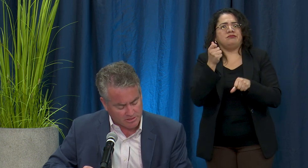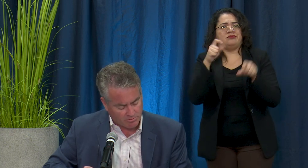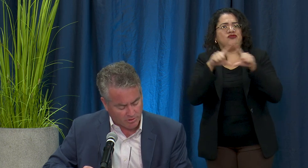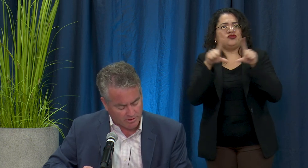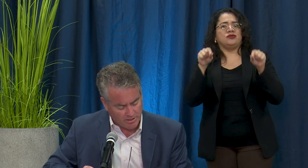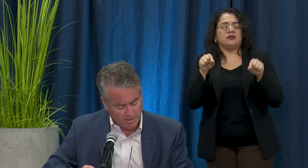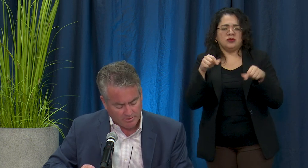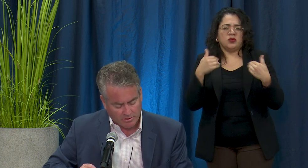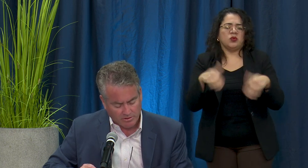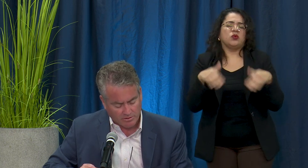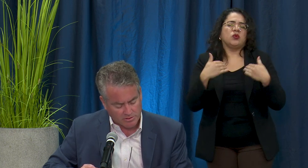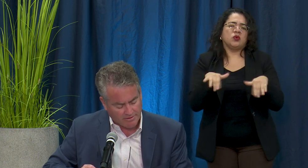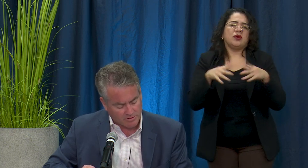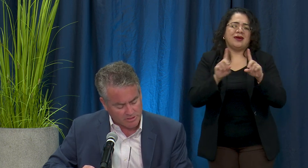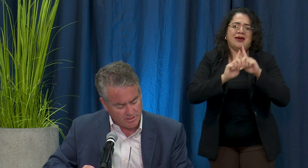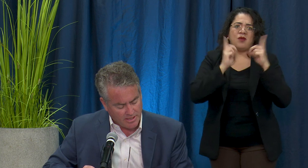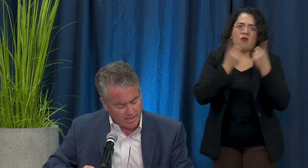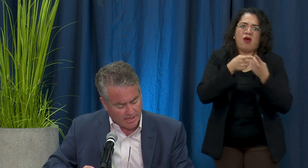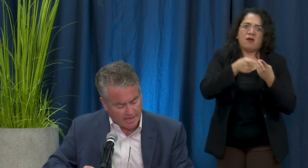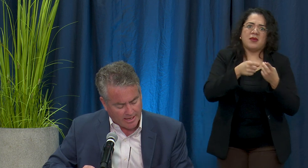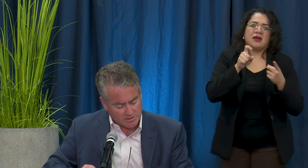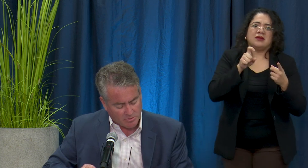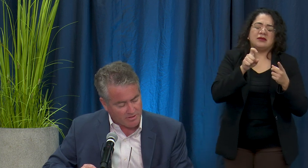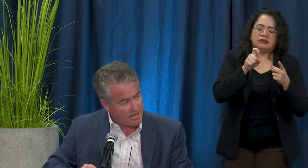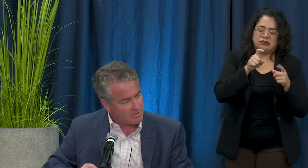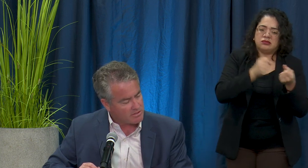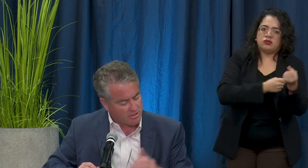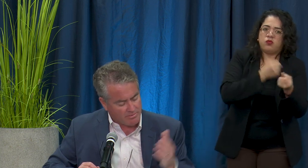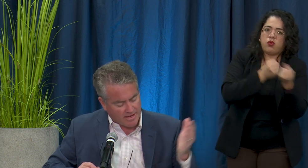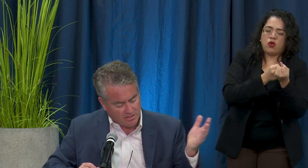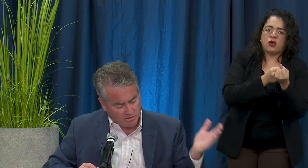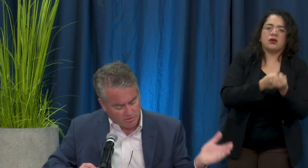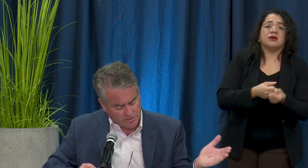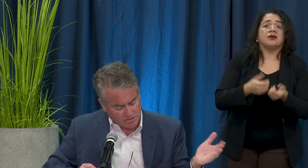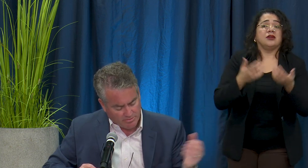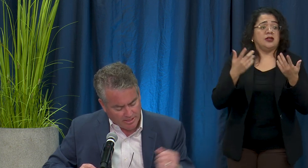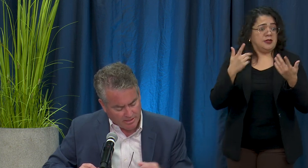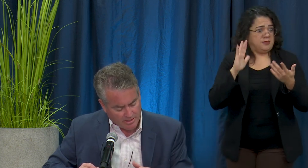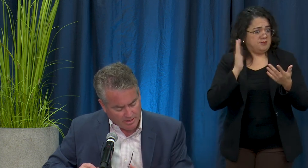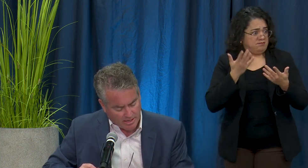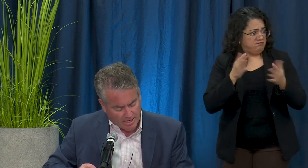support those efforts. So with that I'm going to turn it back to you Mr. Mayor.